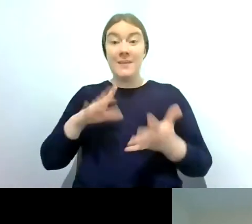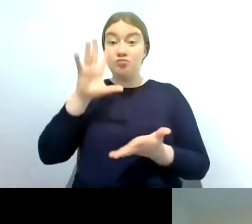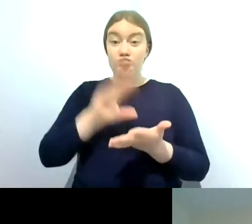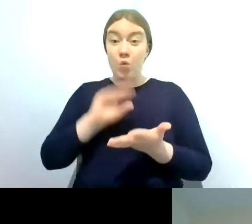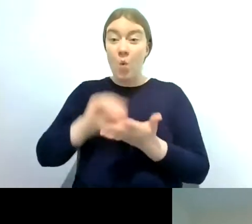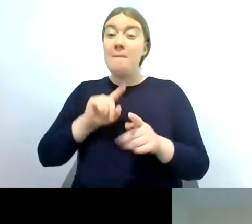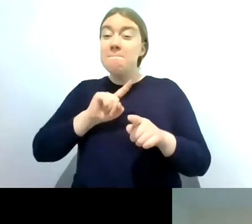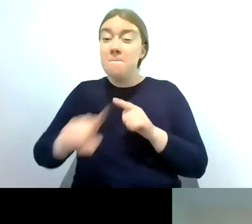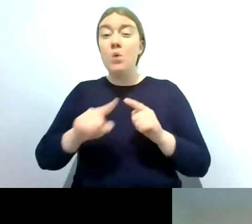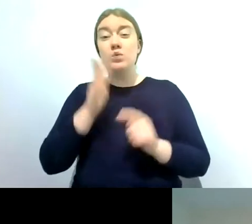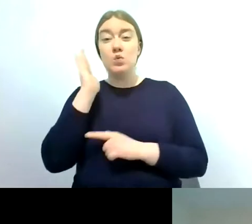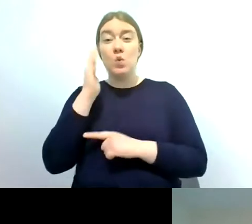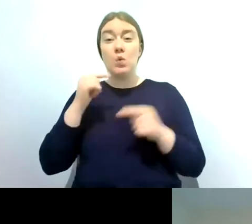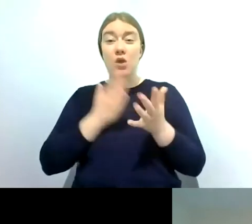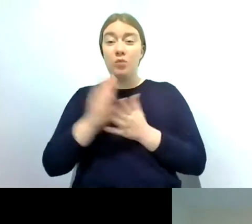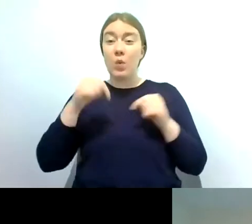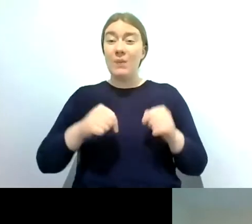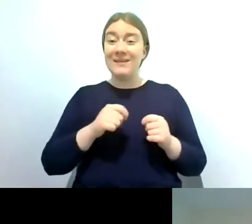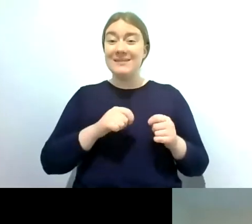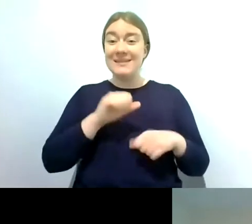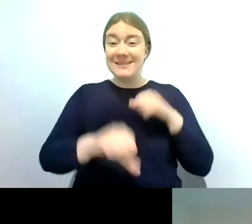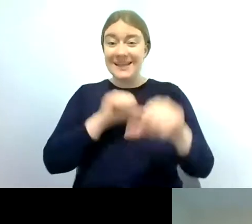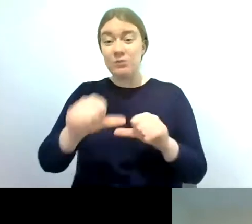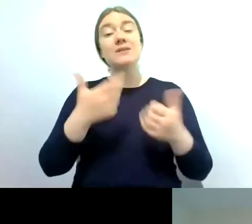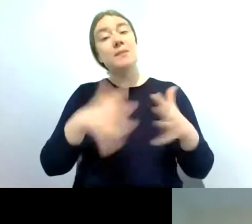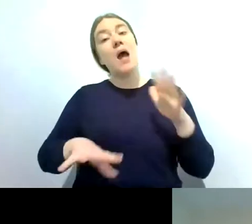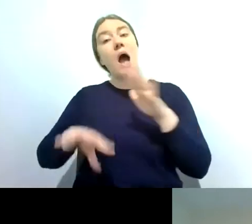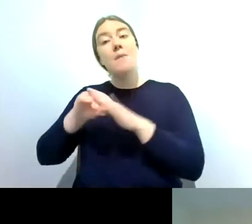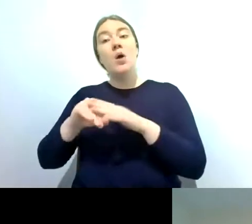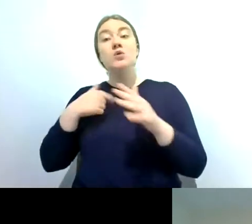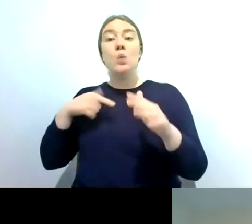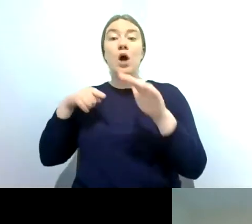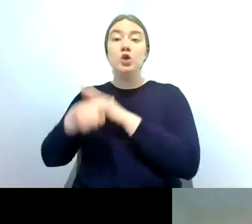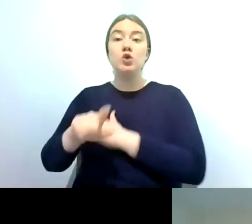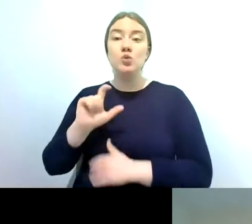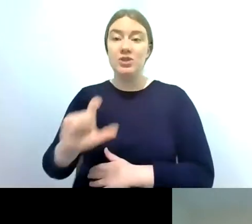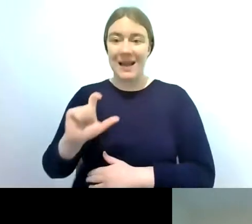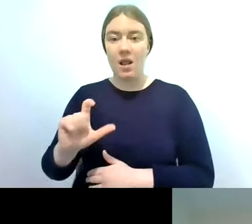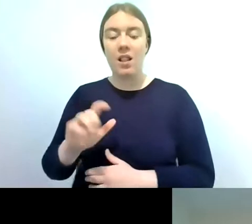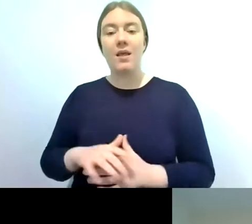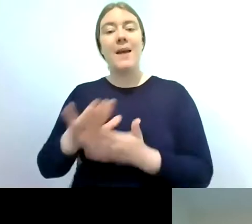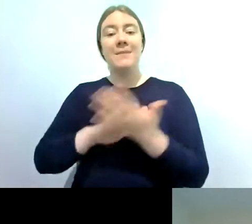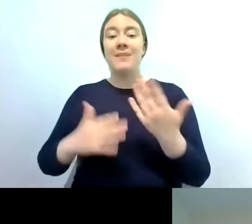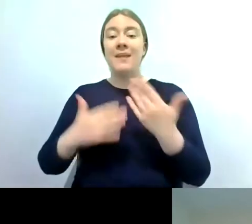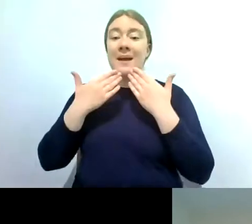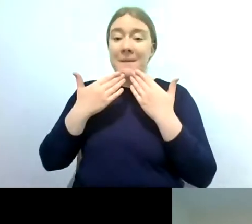series and have uploaded them onto our youtube channel so um please do go and have a look at